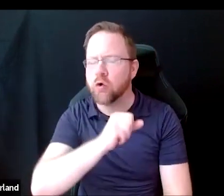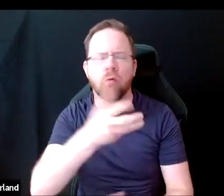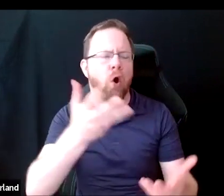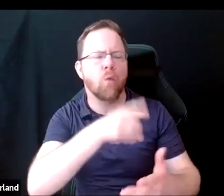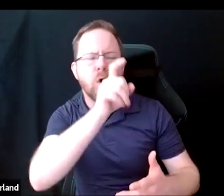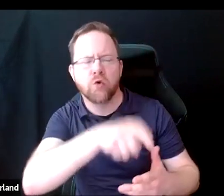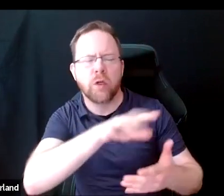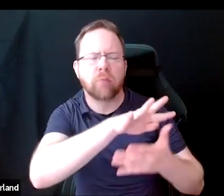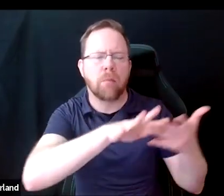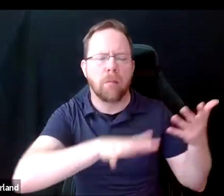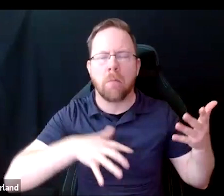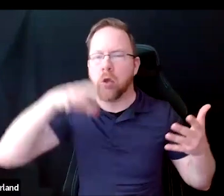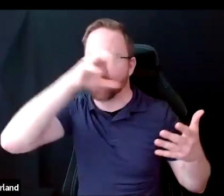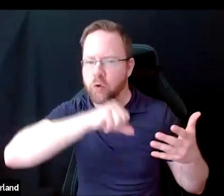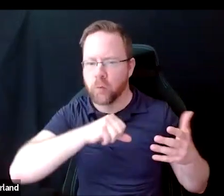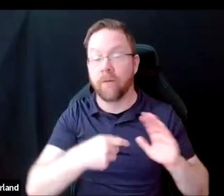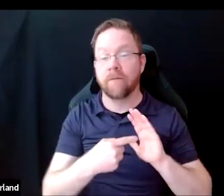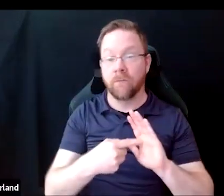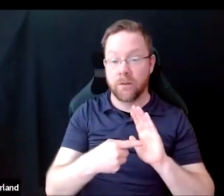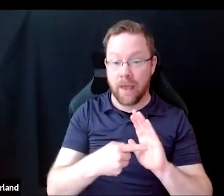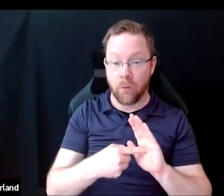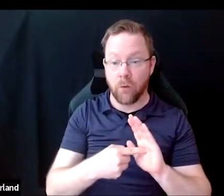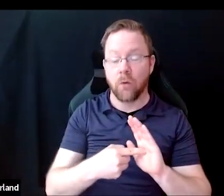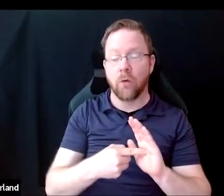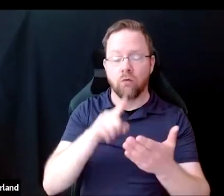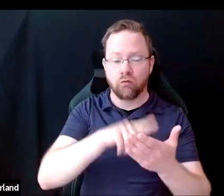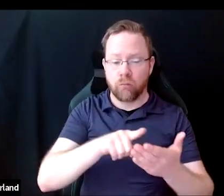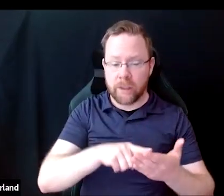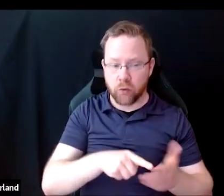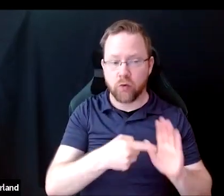For example, one research we found had this recommendation,